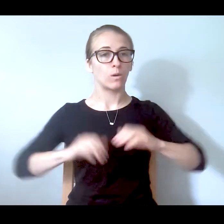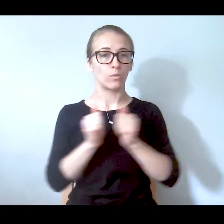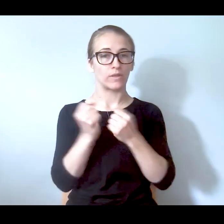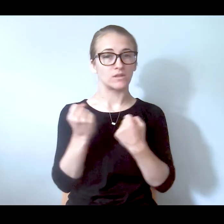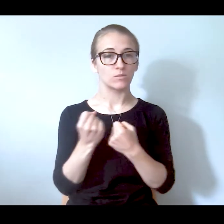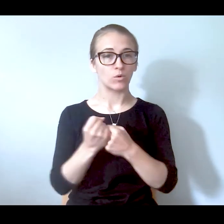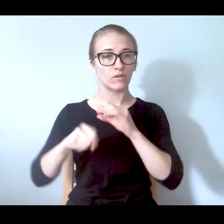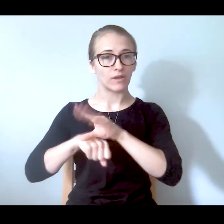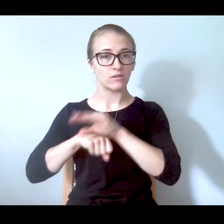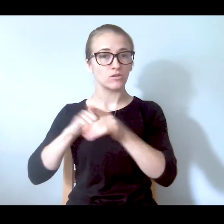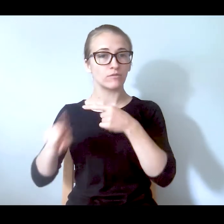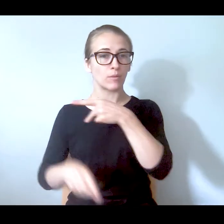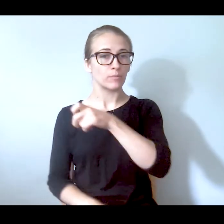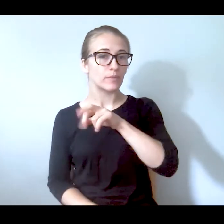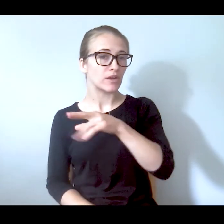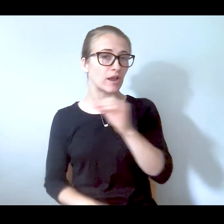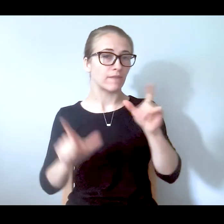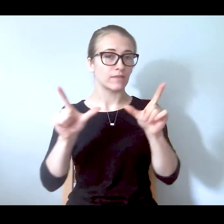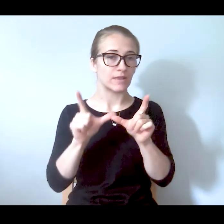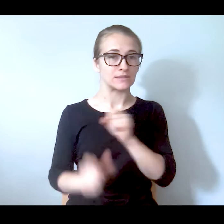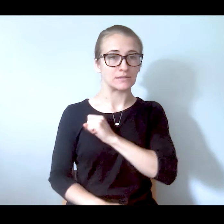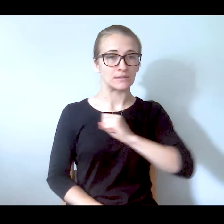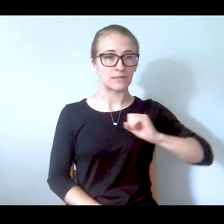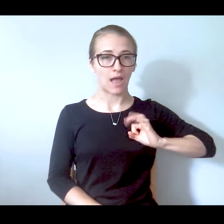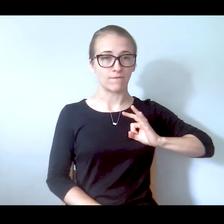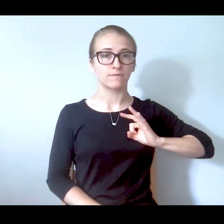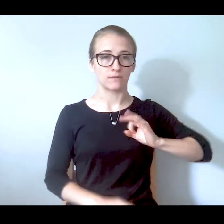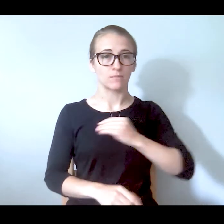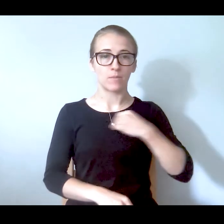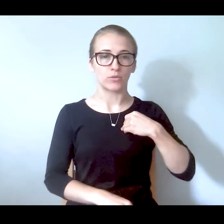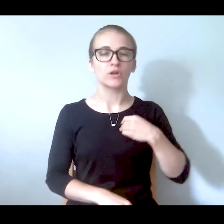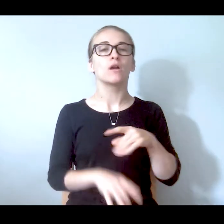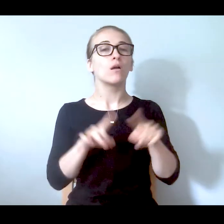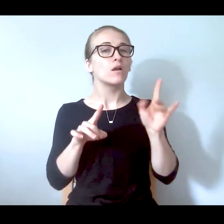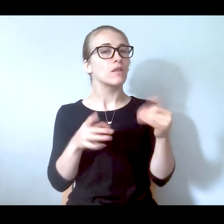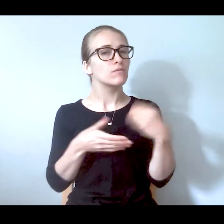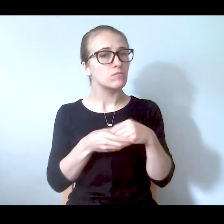council from the peer or licensed staff member. And part of that is that even if it is EMS that's